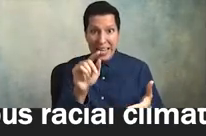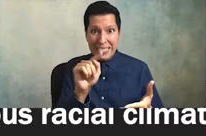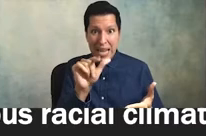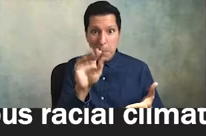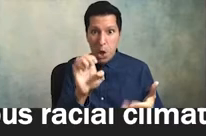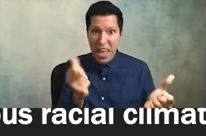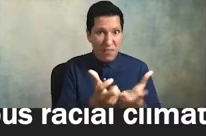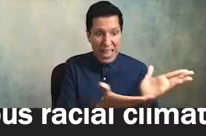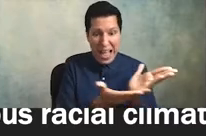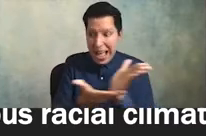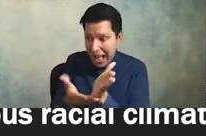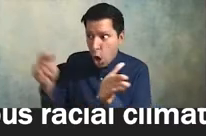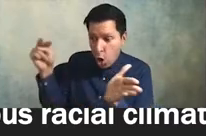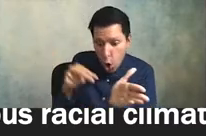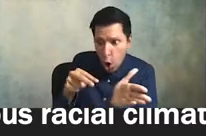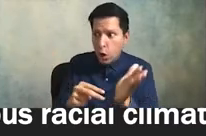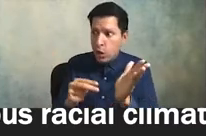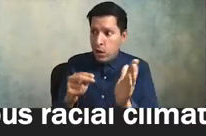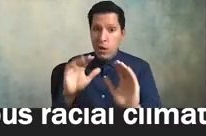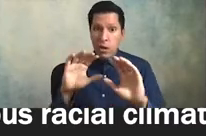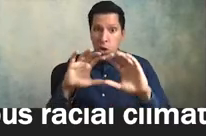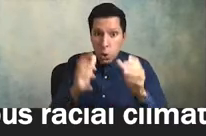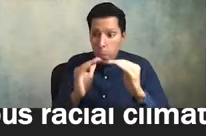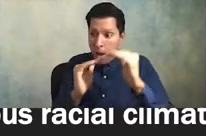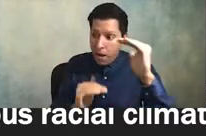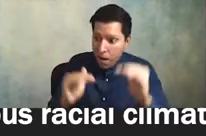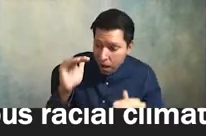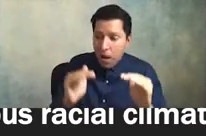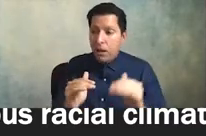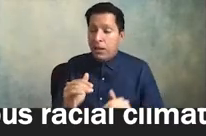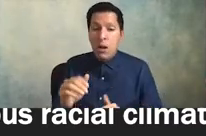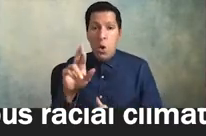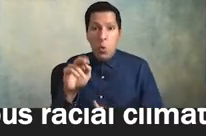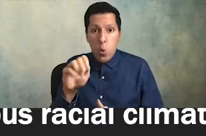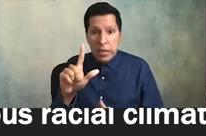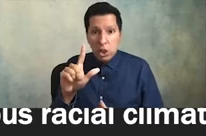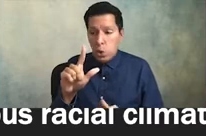racial gaps and inequities between you know groups of students or between employees on particular